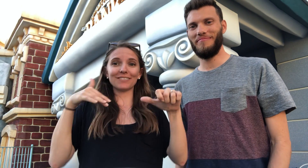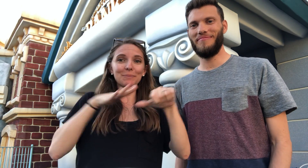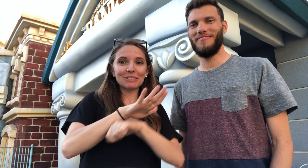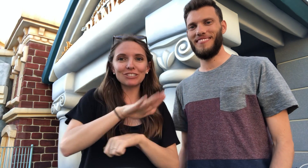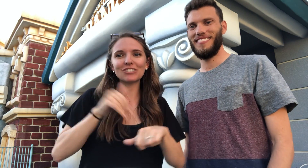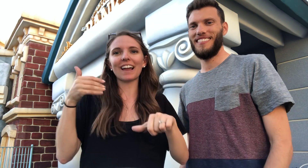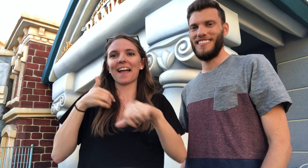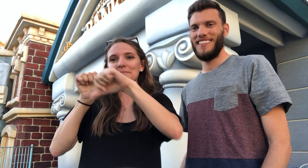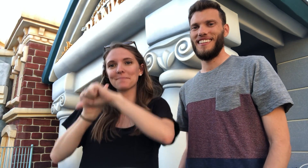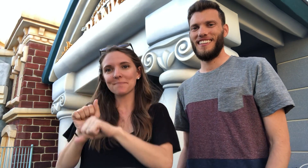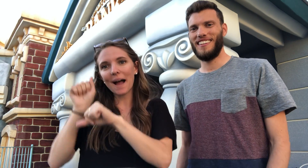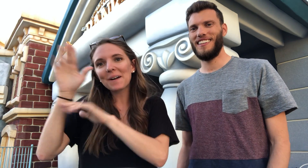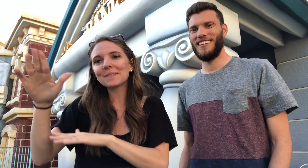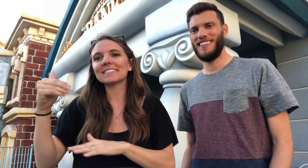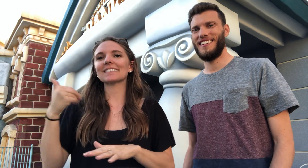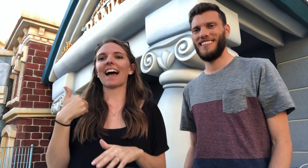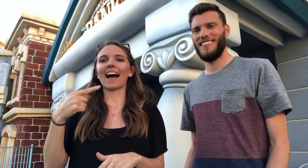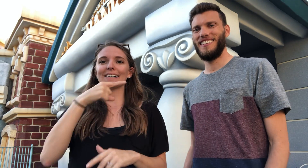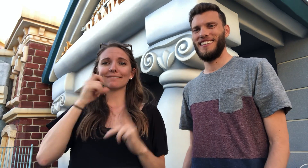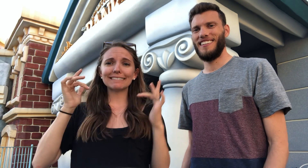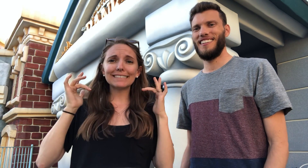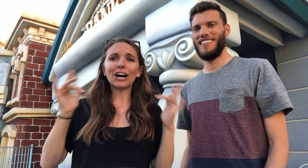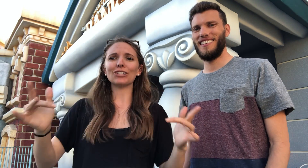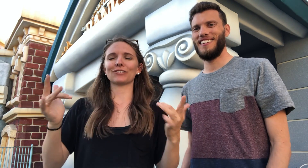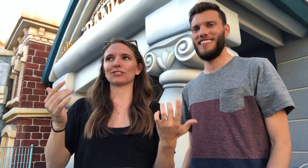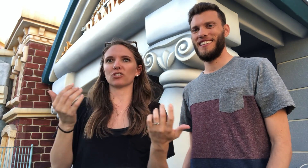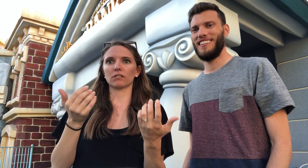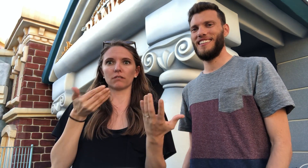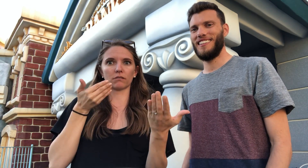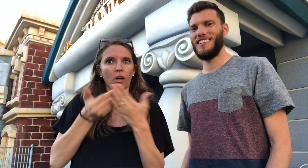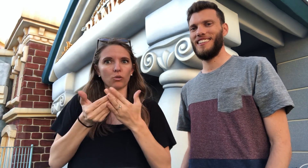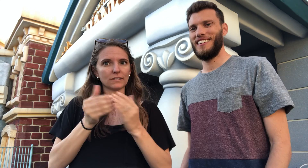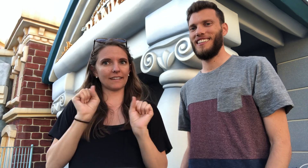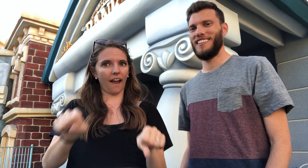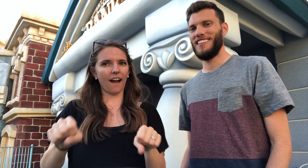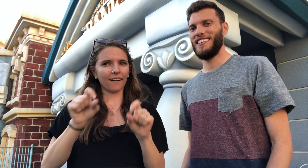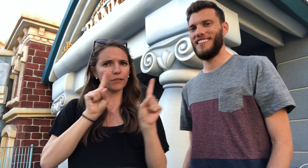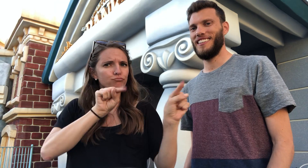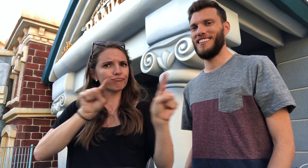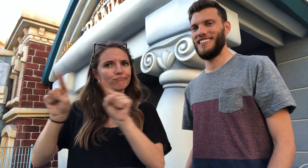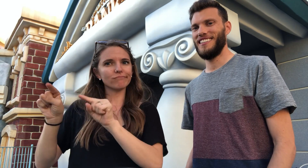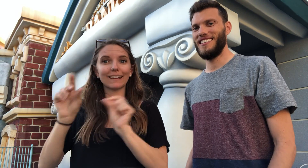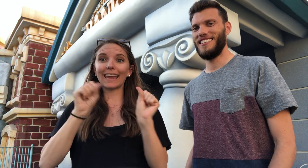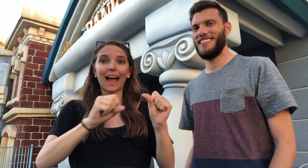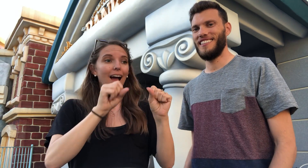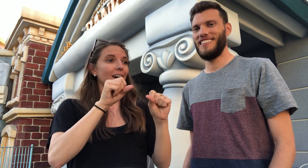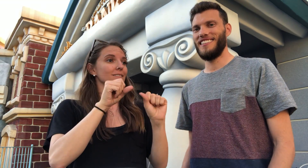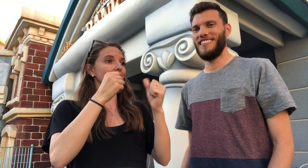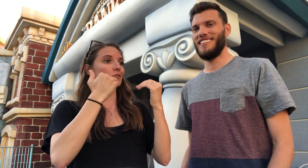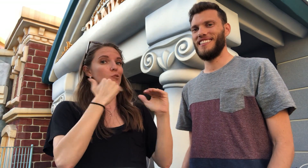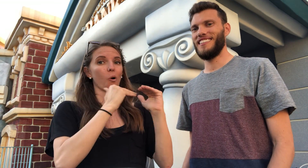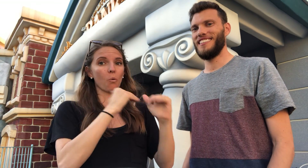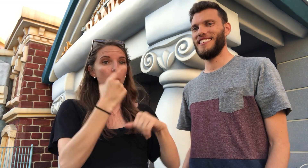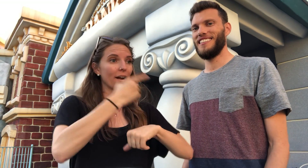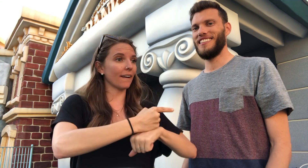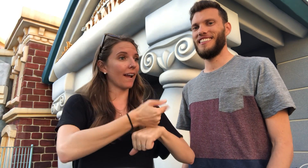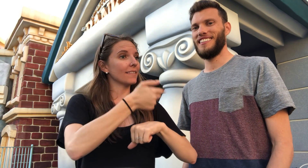Plus we have the beach, the mountains, the desert. And everything is so close. You can go snowboarding one day